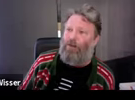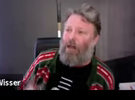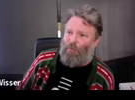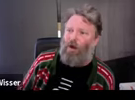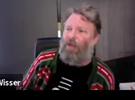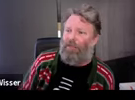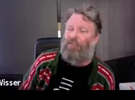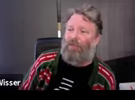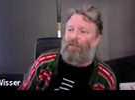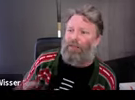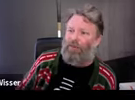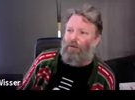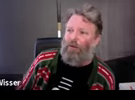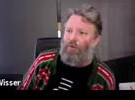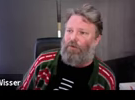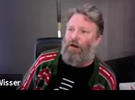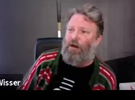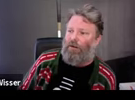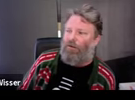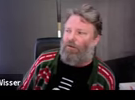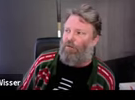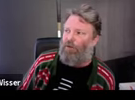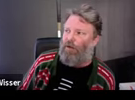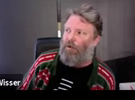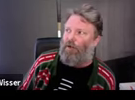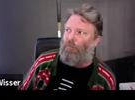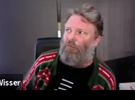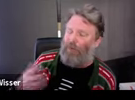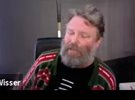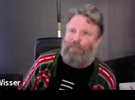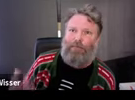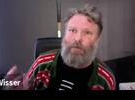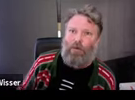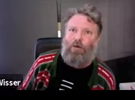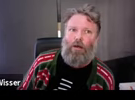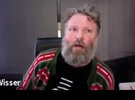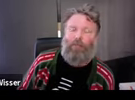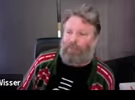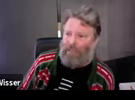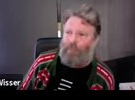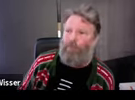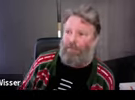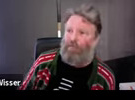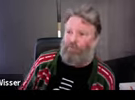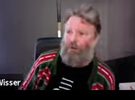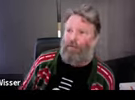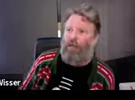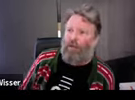challenges are and why it is that we're not practising more sustainable methods of farming. What are those economic challenges that